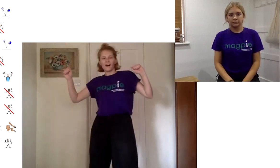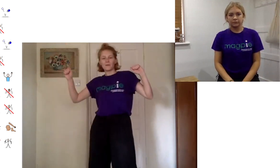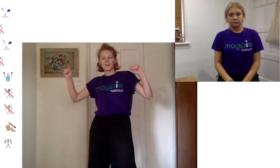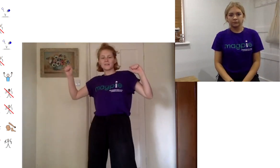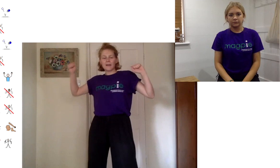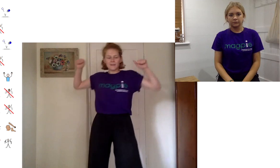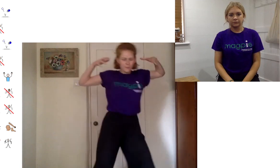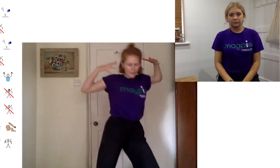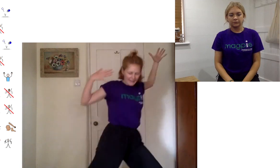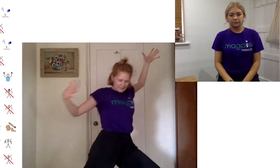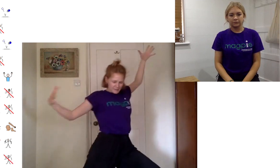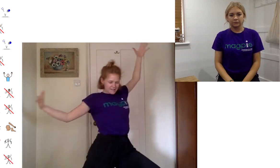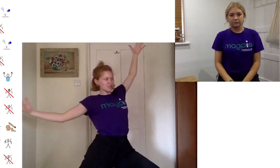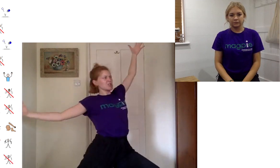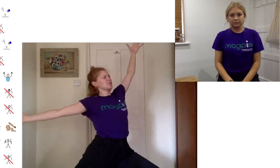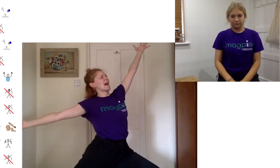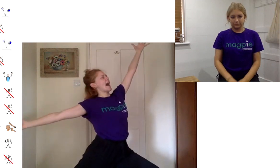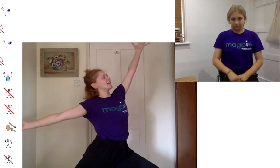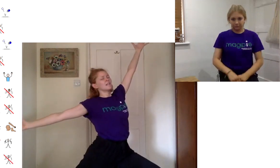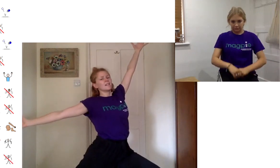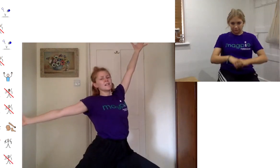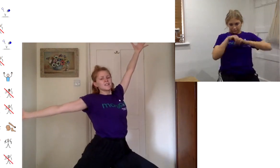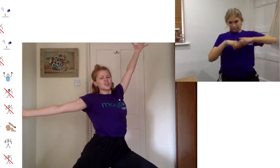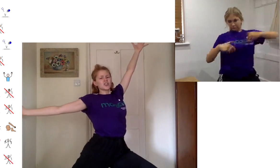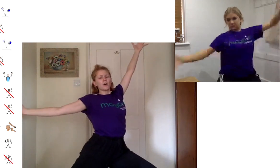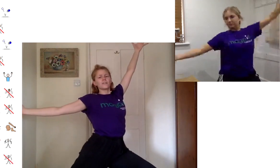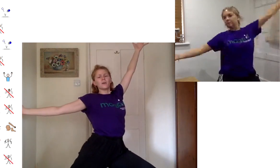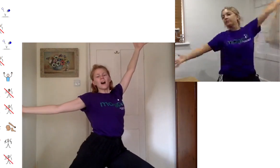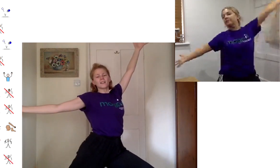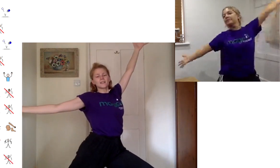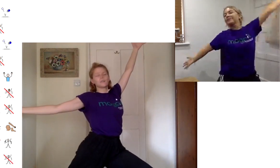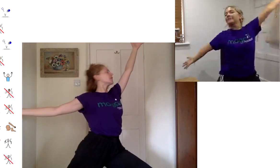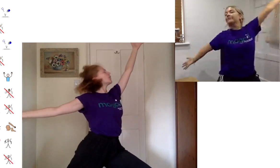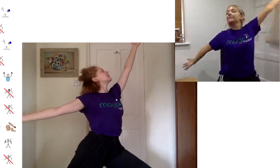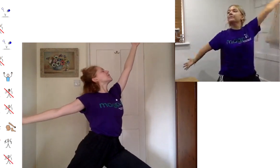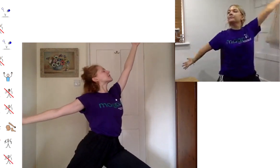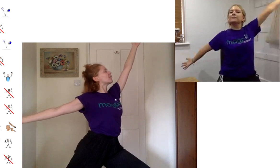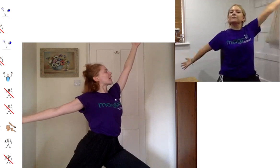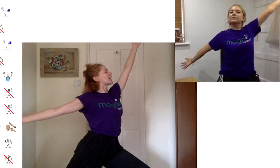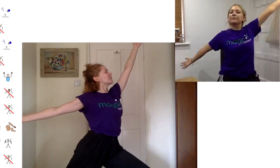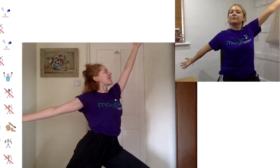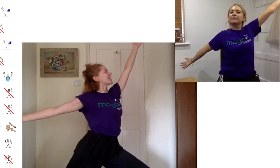i want you to make the biggest position you can to show off your mask your beautiful colorful mask